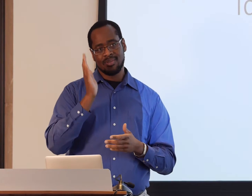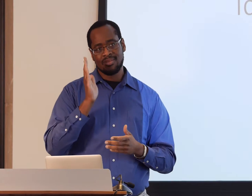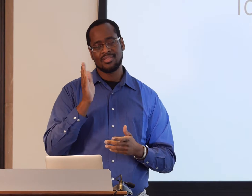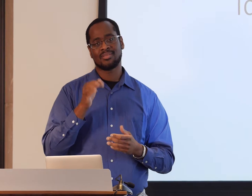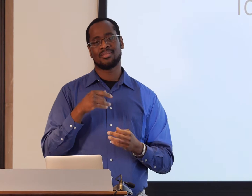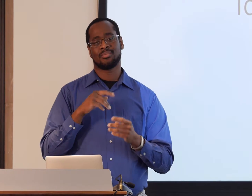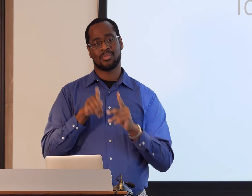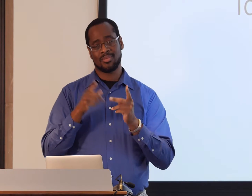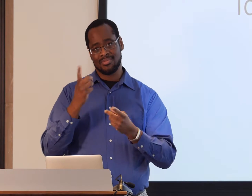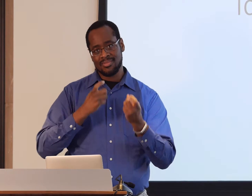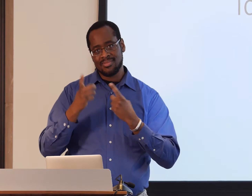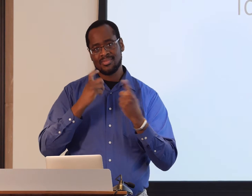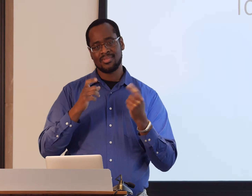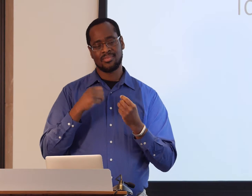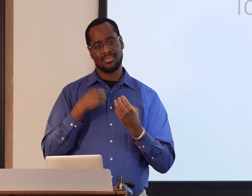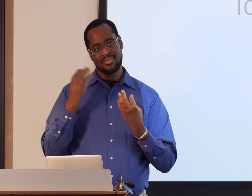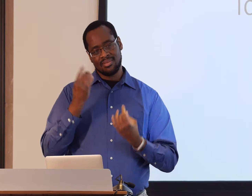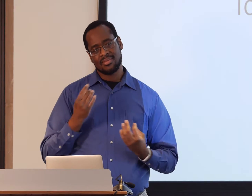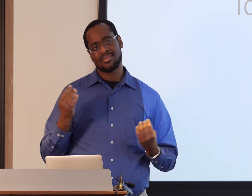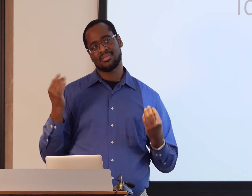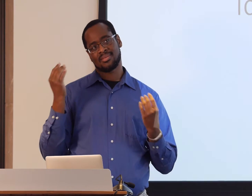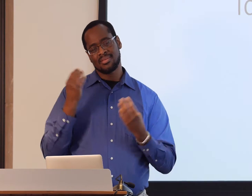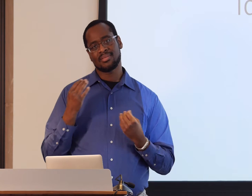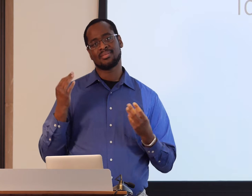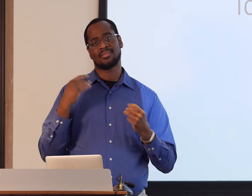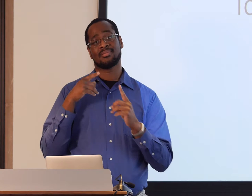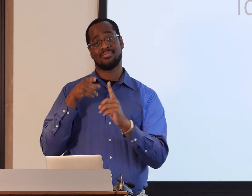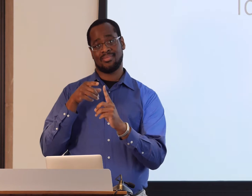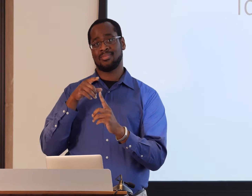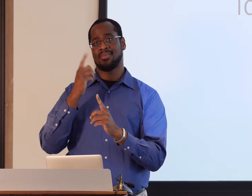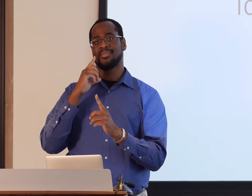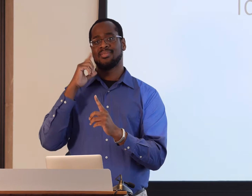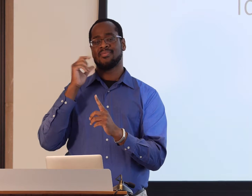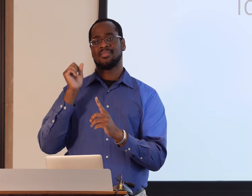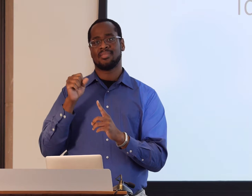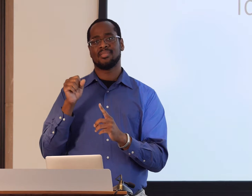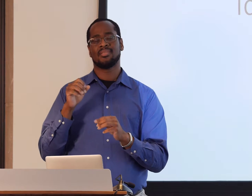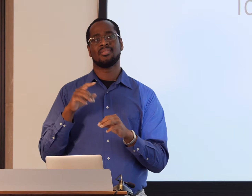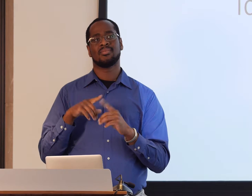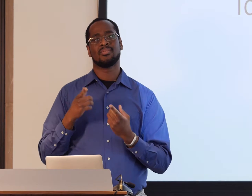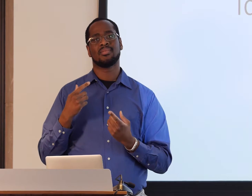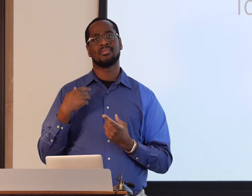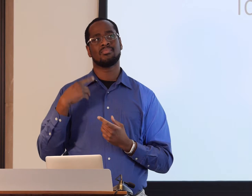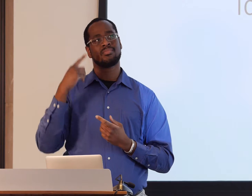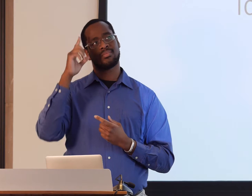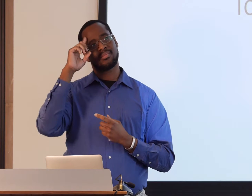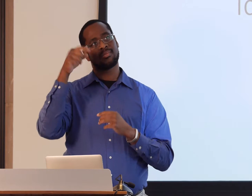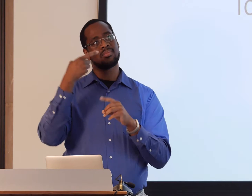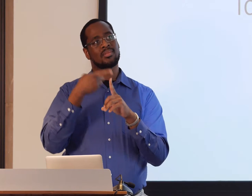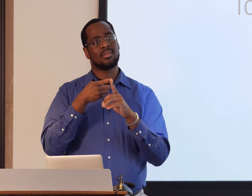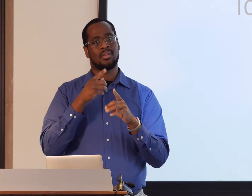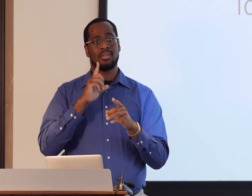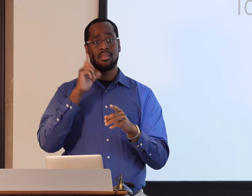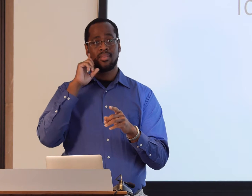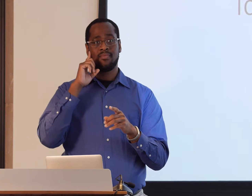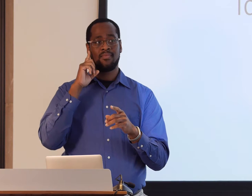published, and disseminated our works we were thinking about Black ASL users,